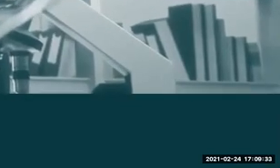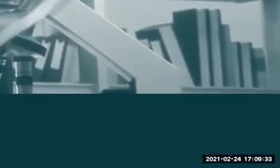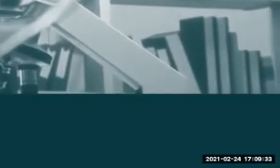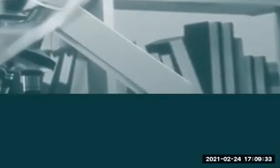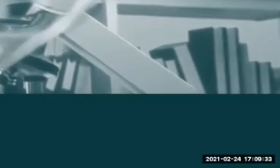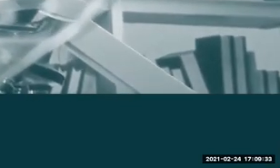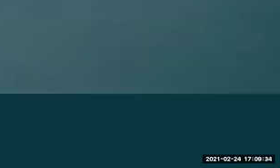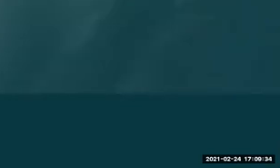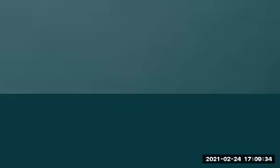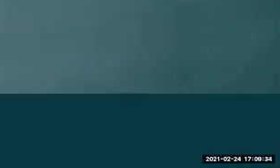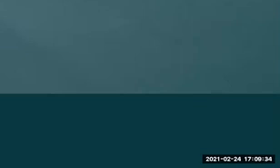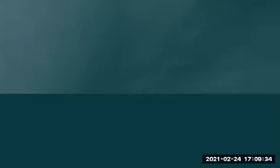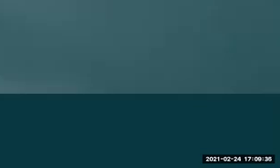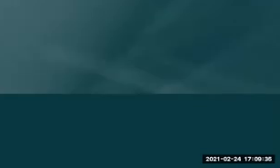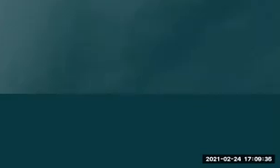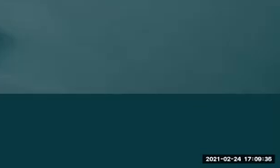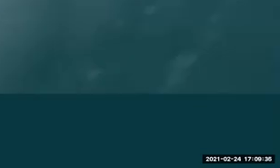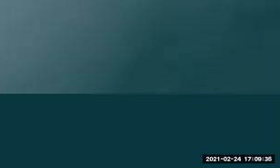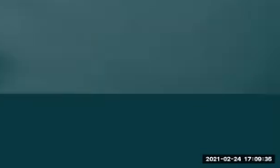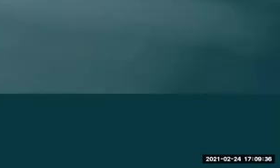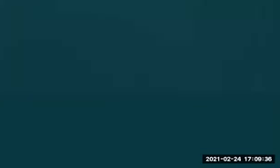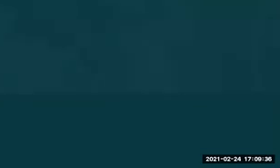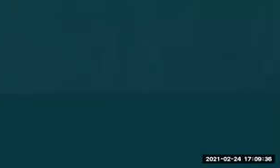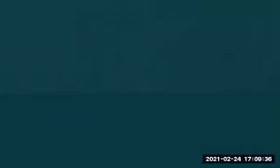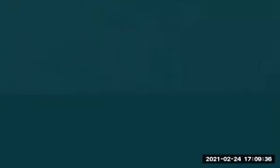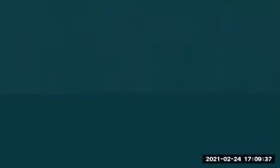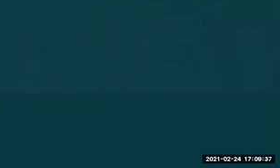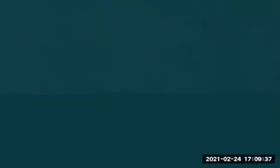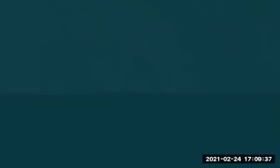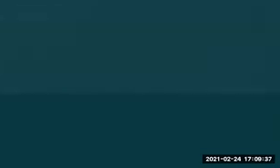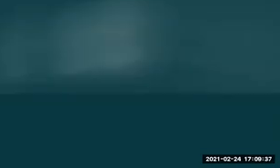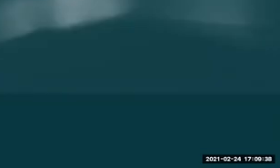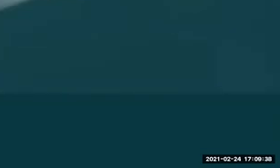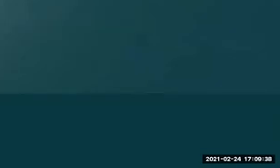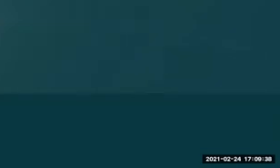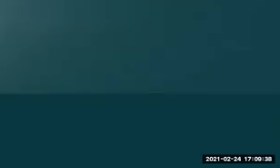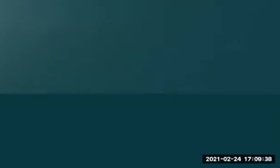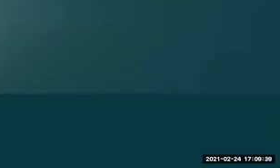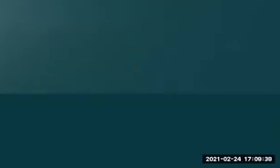Right. Another high concept, blend in. You need to steal the Mona Lisa right in the middle of a